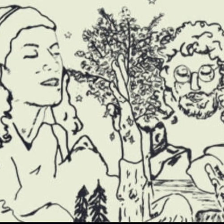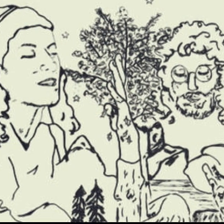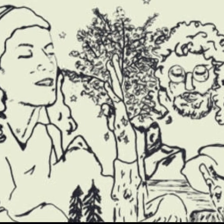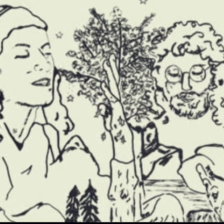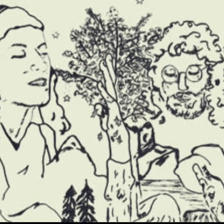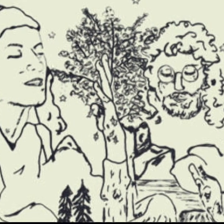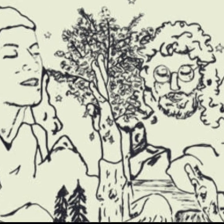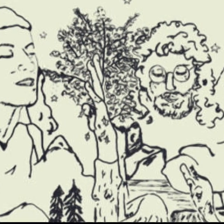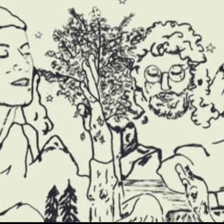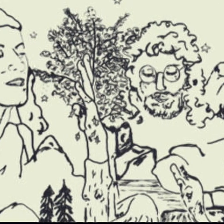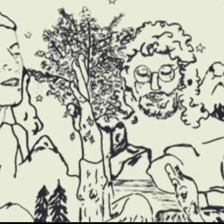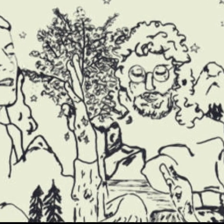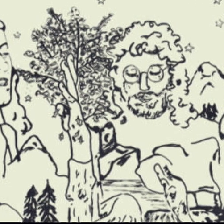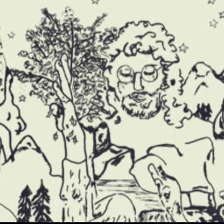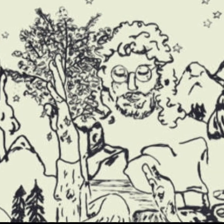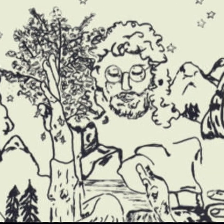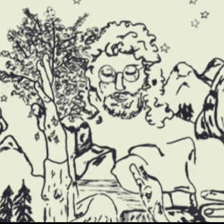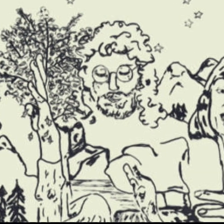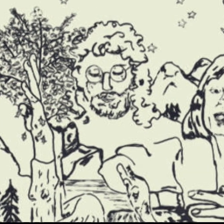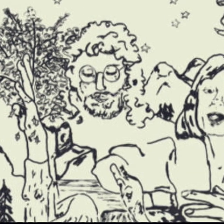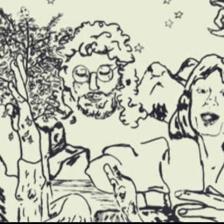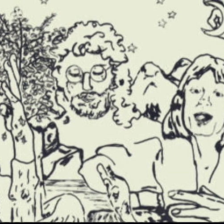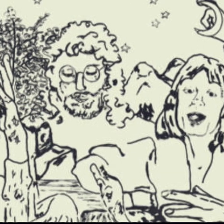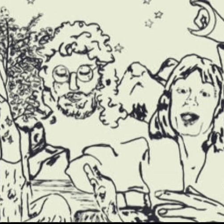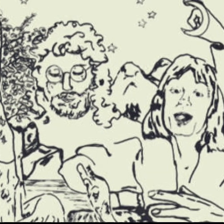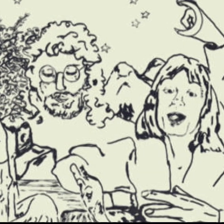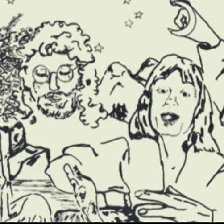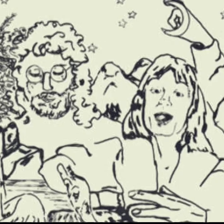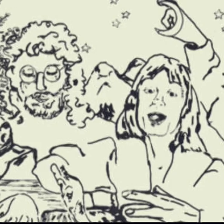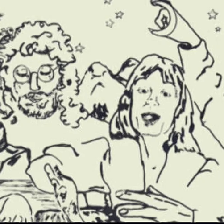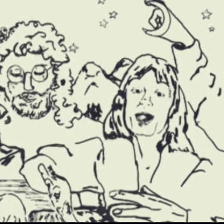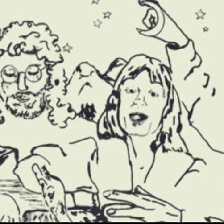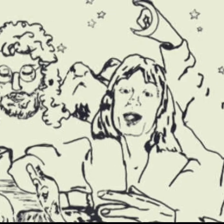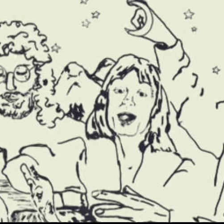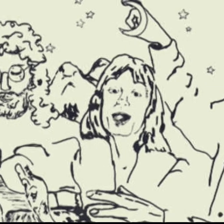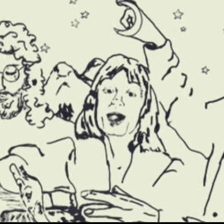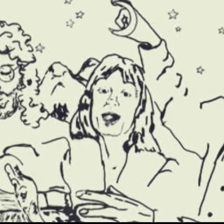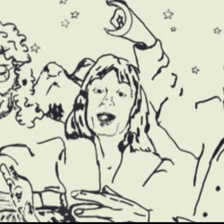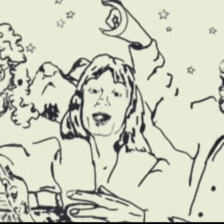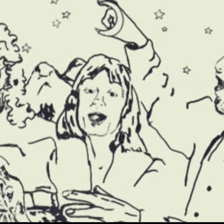You know, in some ways I could match with Debbie better. In some ways I could match better with Kenny.